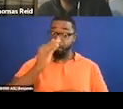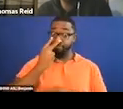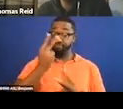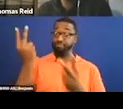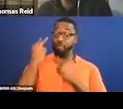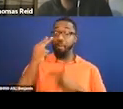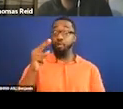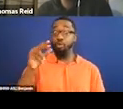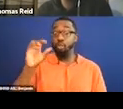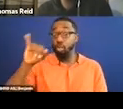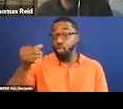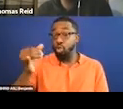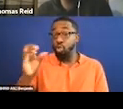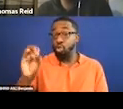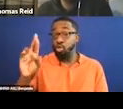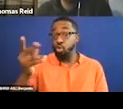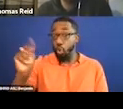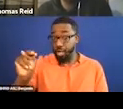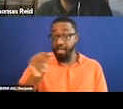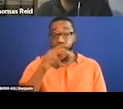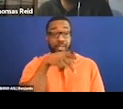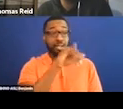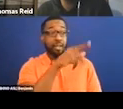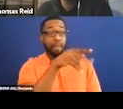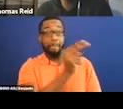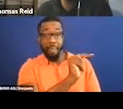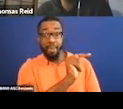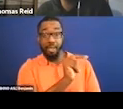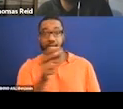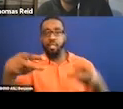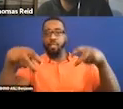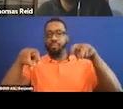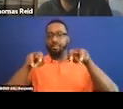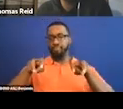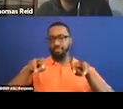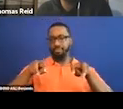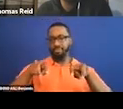Good AD doesn't draw you away from the film. This can include the voice of the narrator.